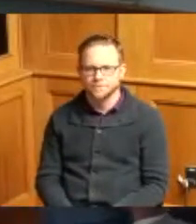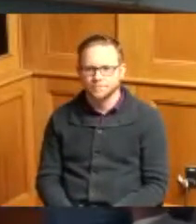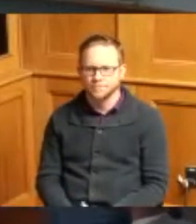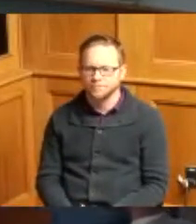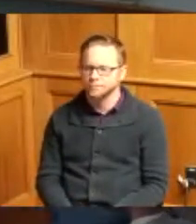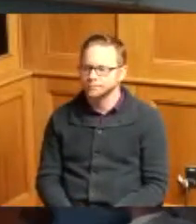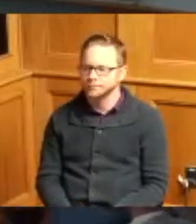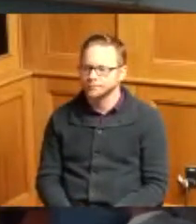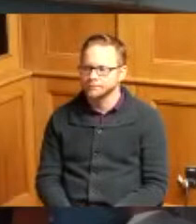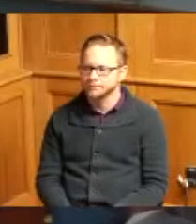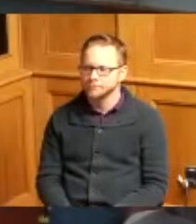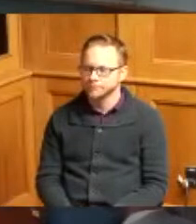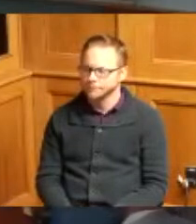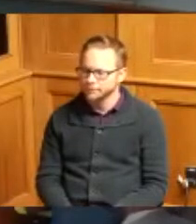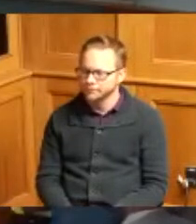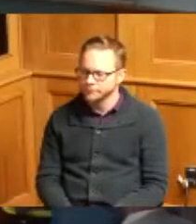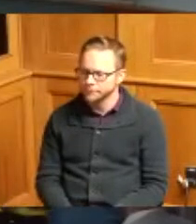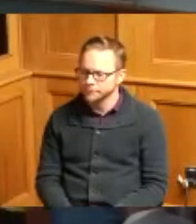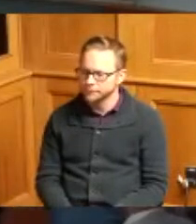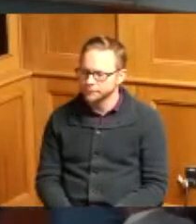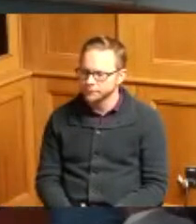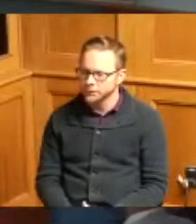thank you